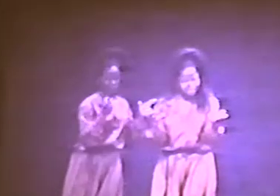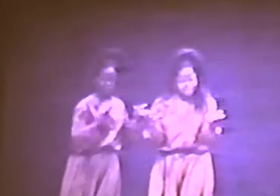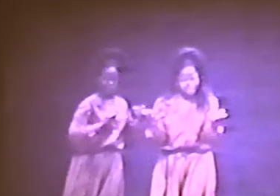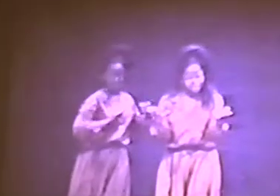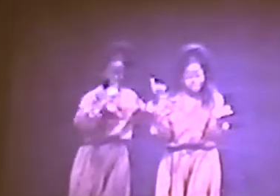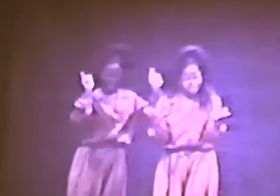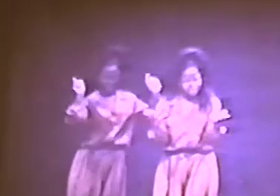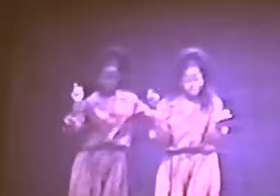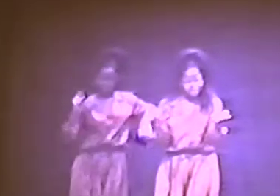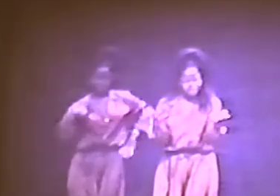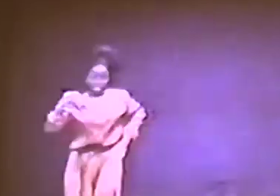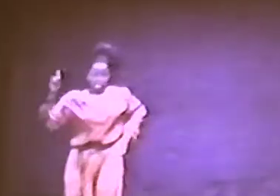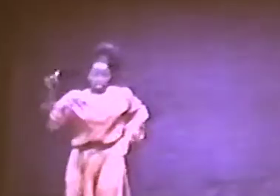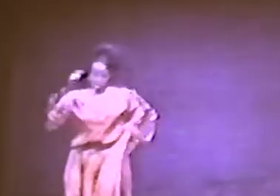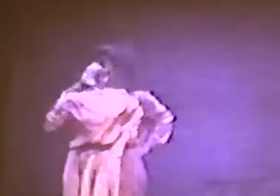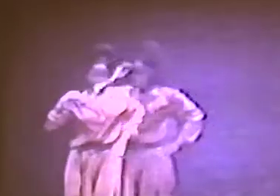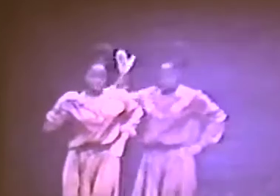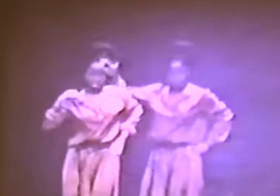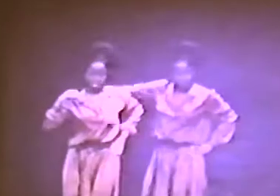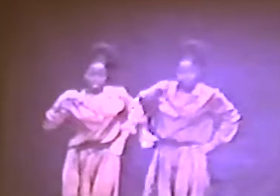WHAT SHOULD I DO?